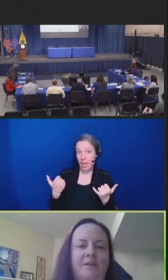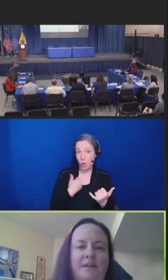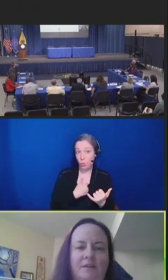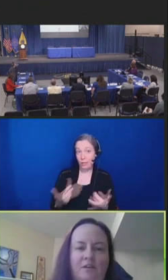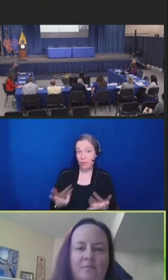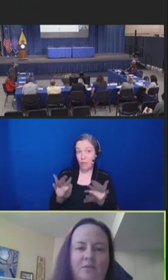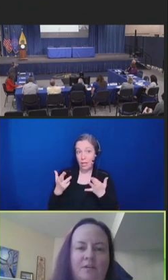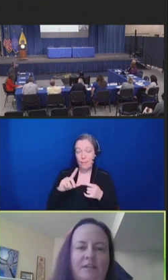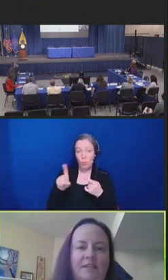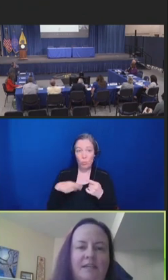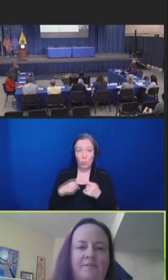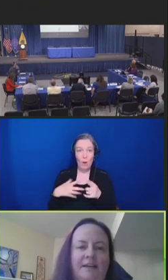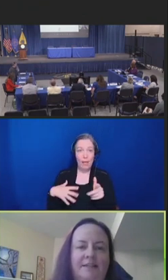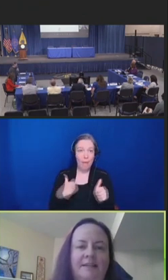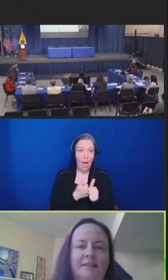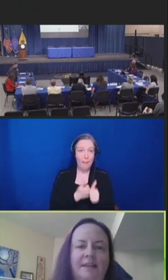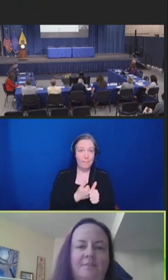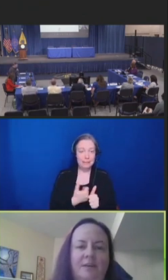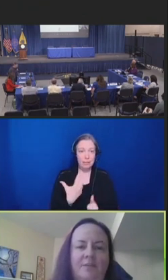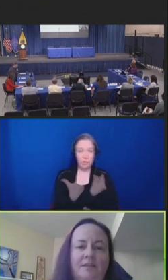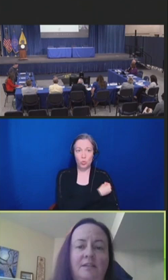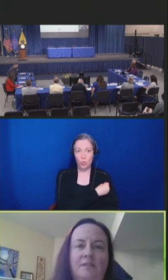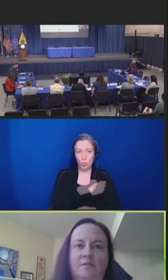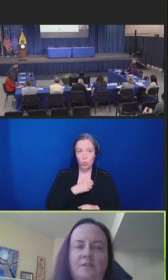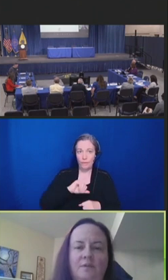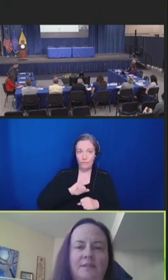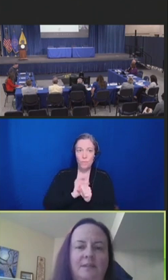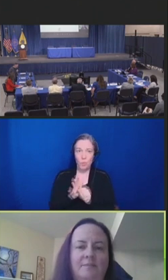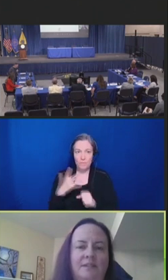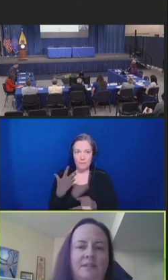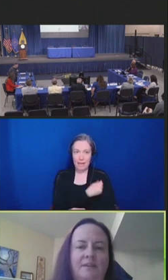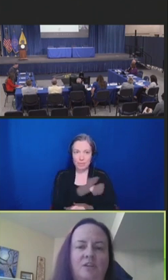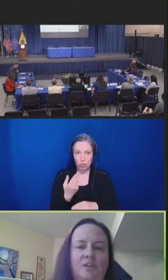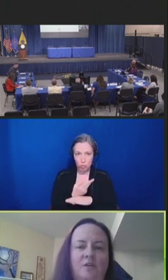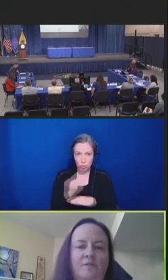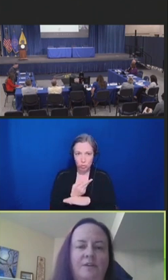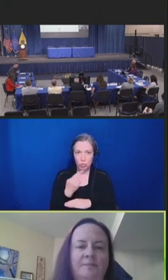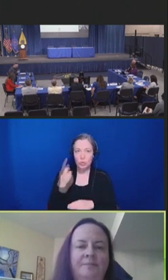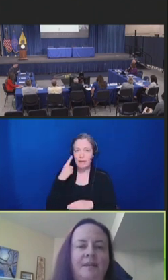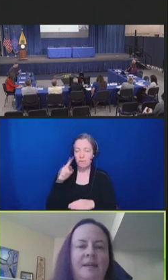bivalent omicron containing vaccines can be used in individuals six months of age and over.